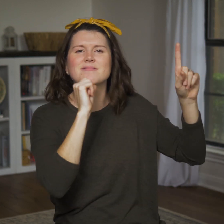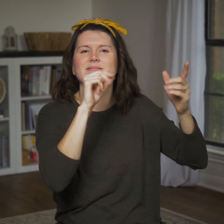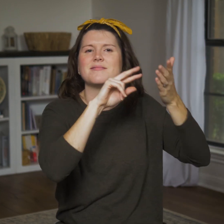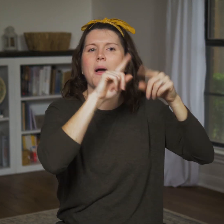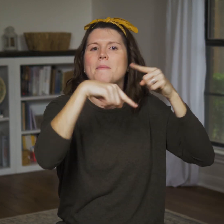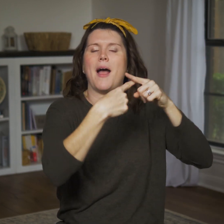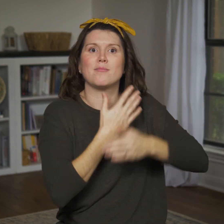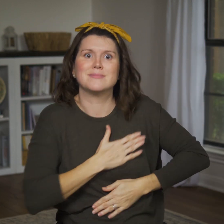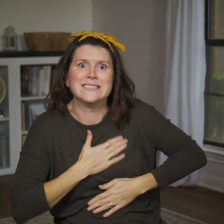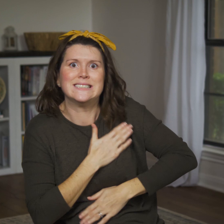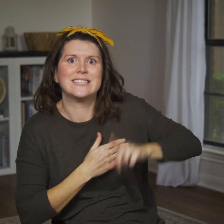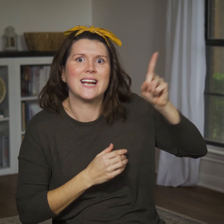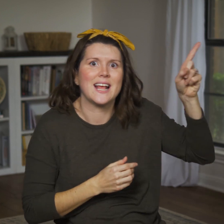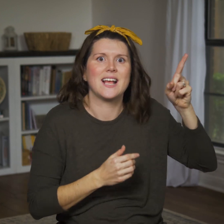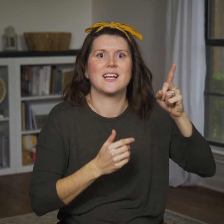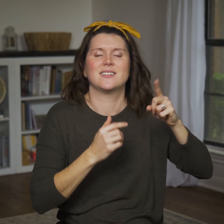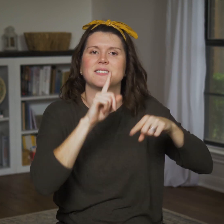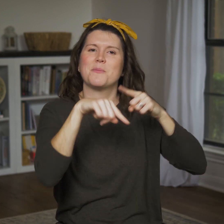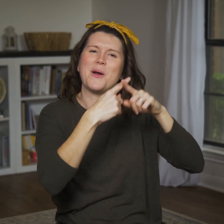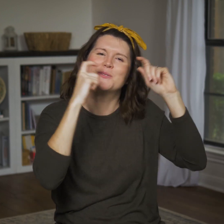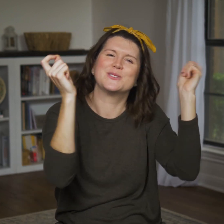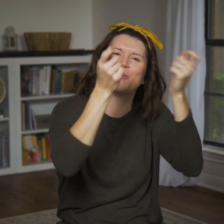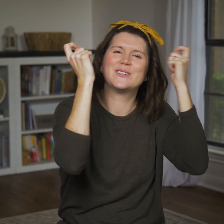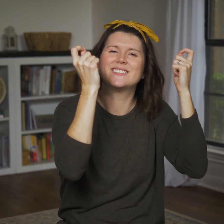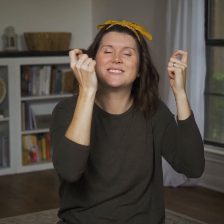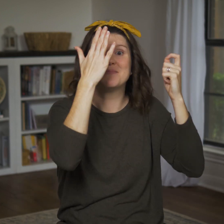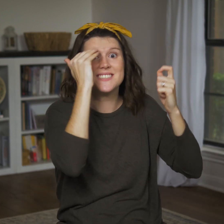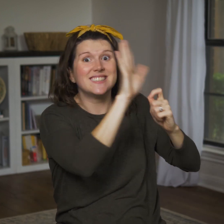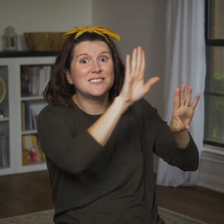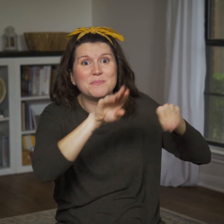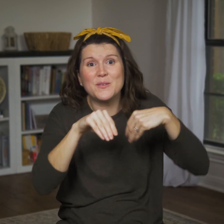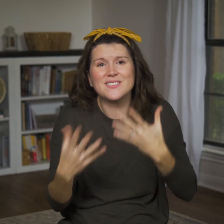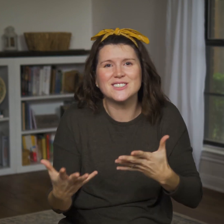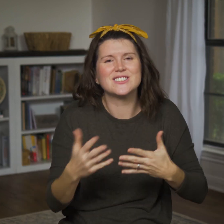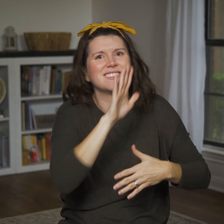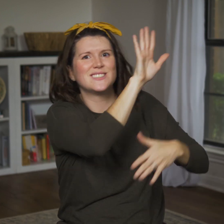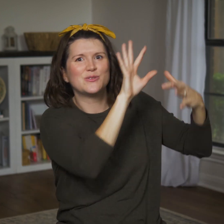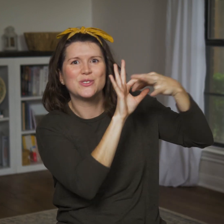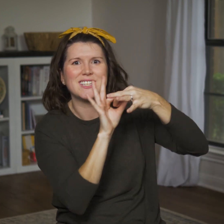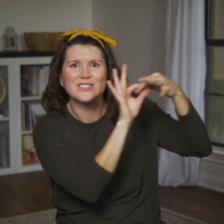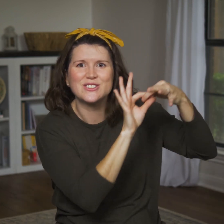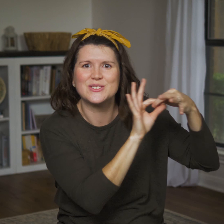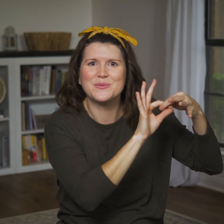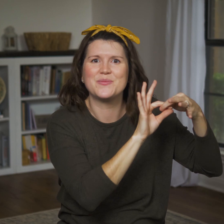It’s not about appeasing Him; it’s about rejoicing in His provision and relationship!